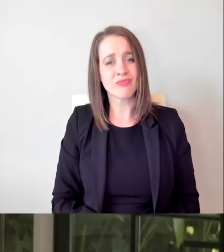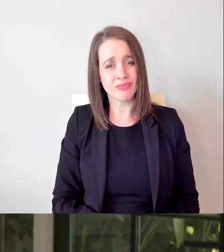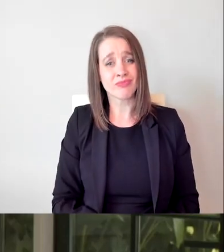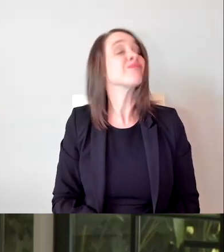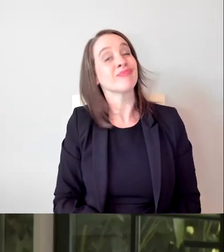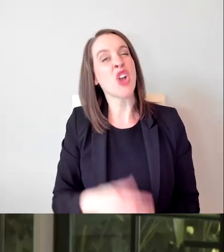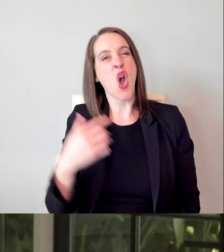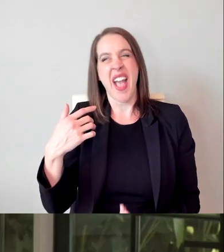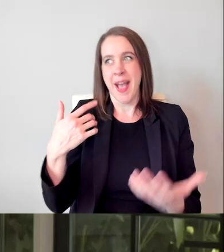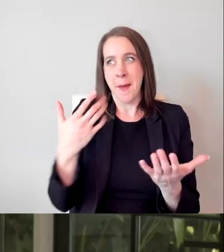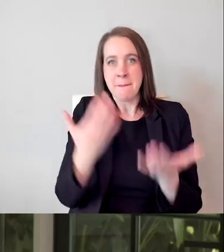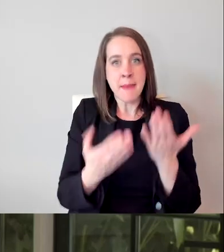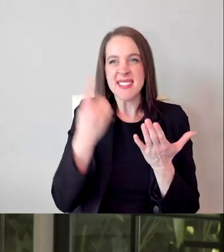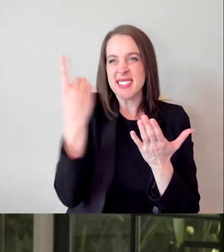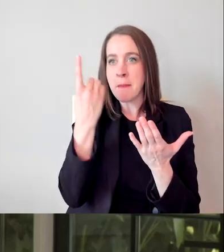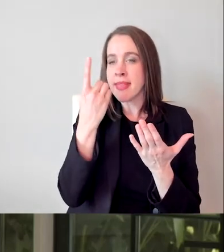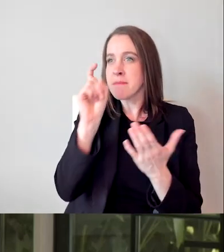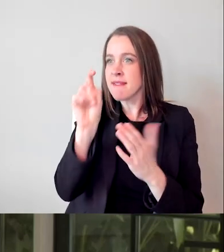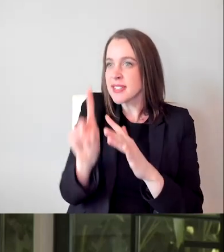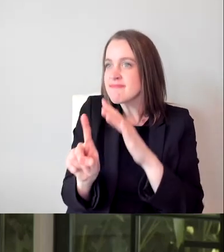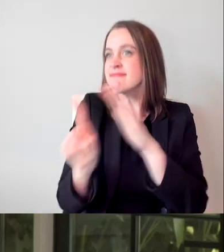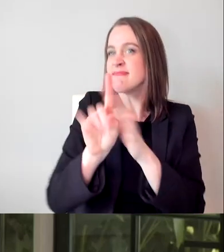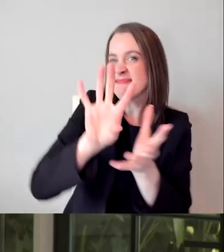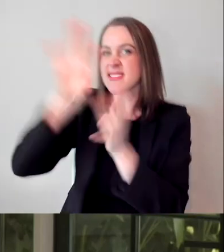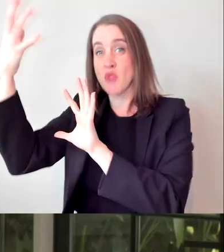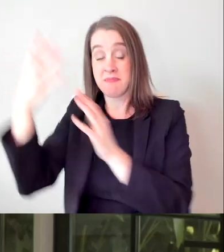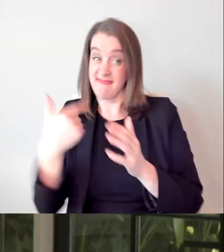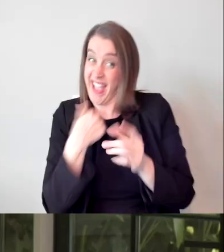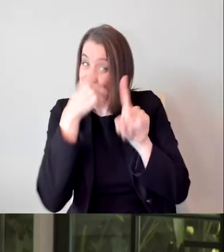I agree with Maysoon, and I don't know if it's legislation